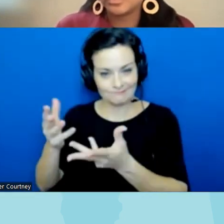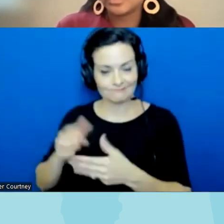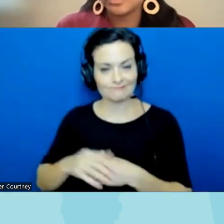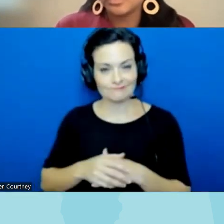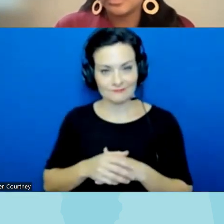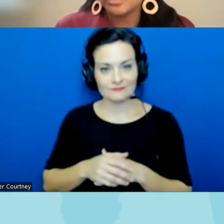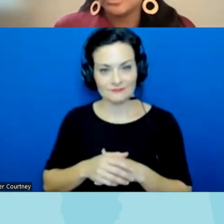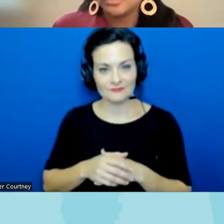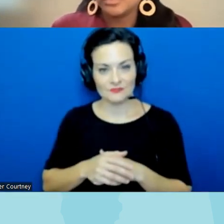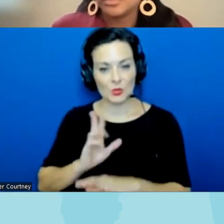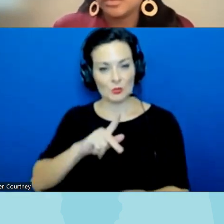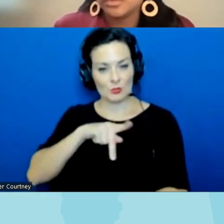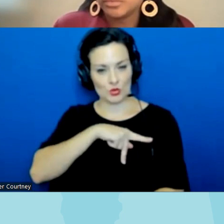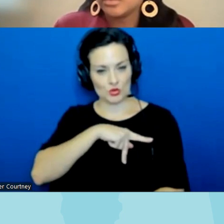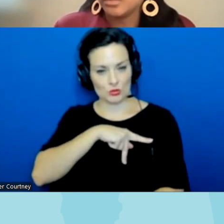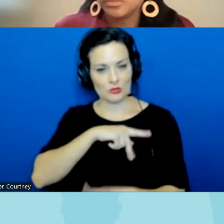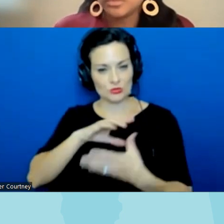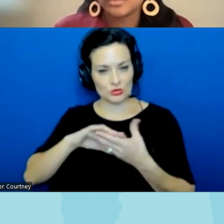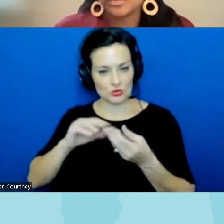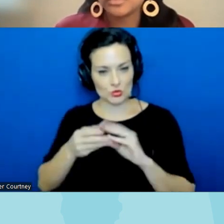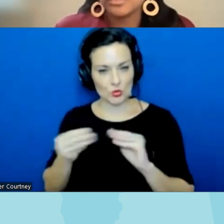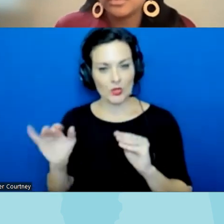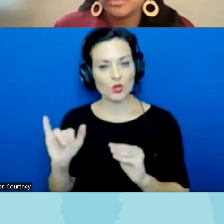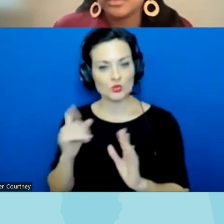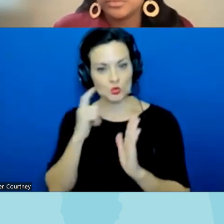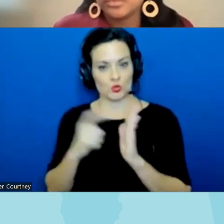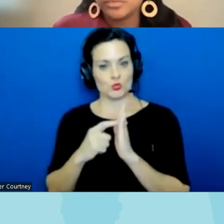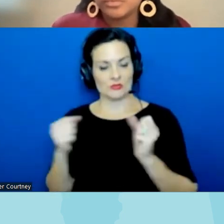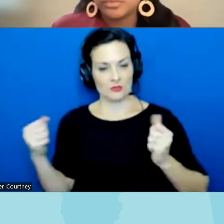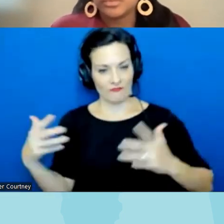personalizing it and acknowledging the fear I know we saw that in some of the Q&A we got both